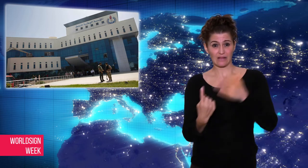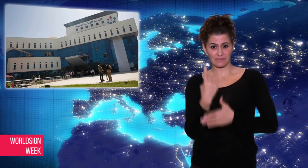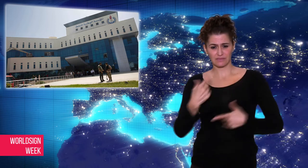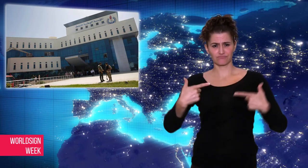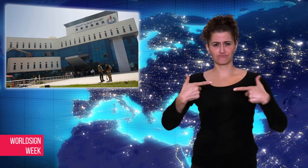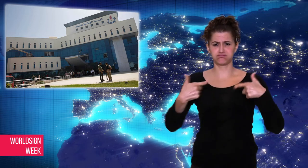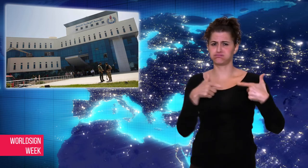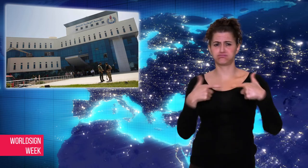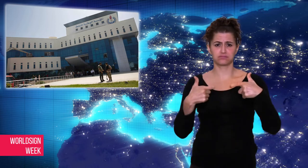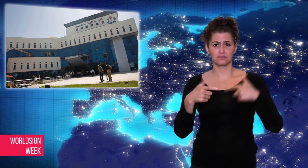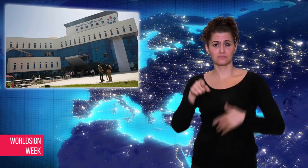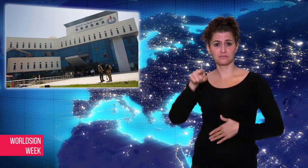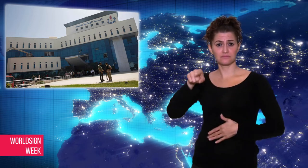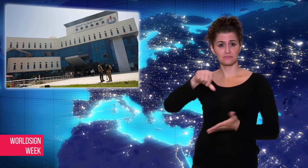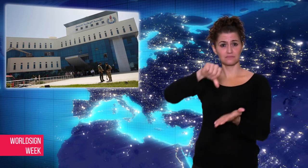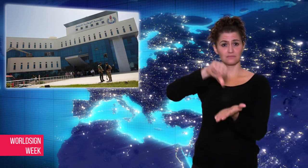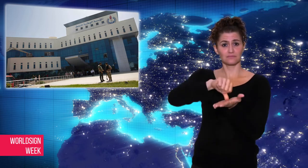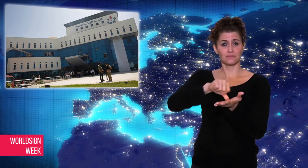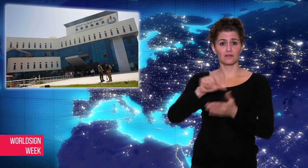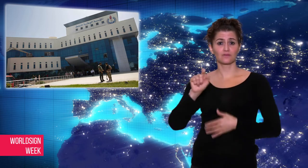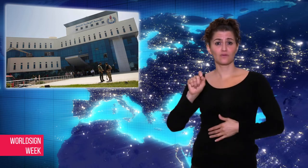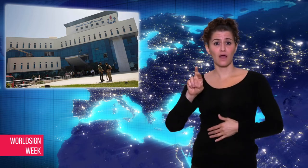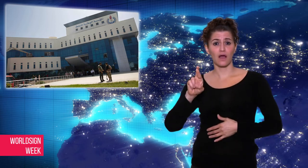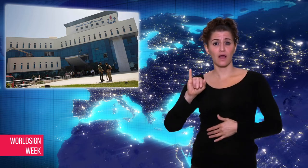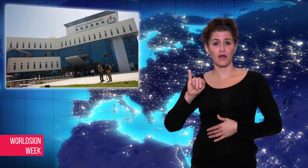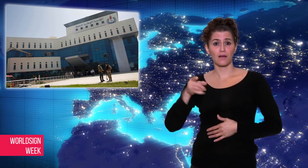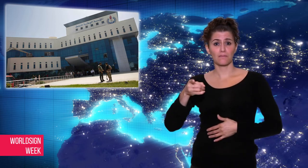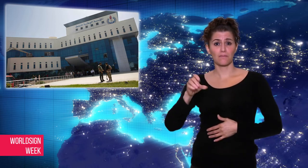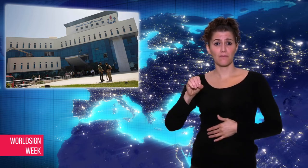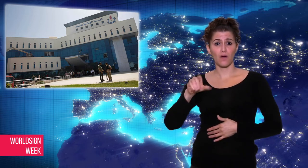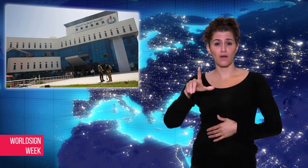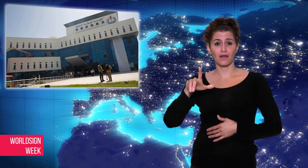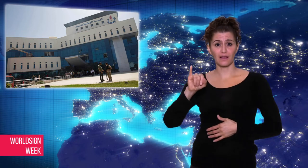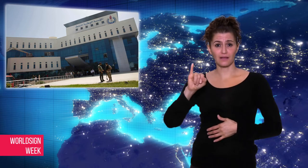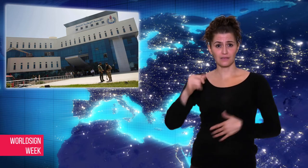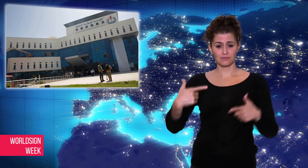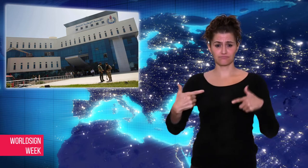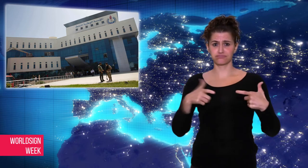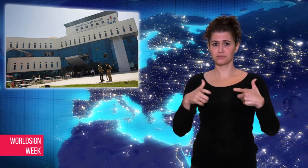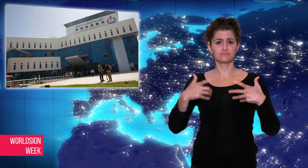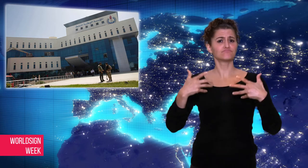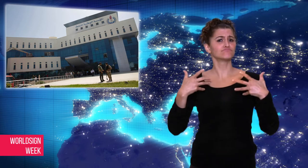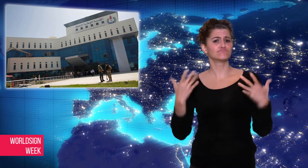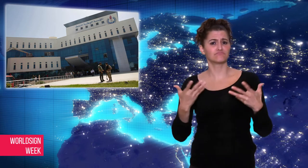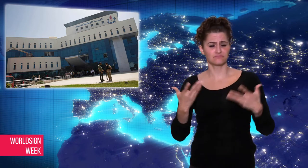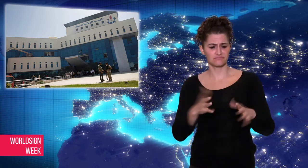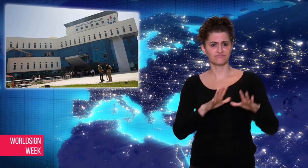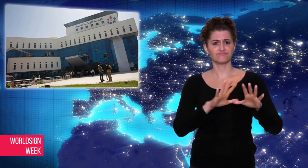armed rival groups in Tripoli has